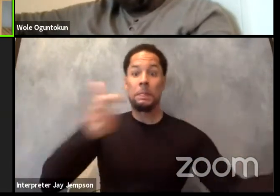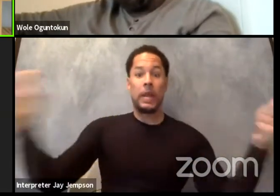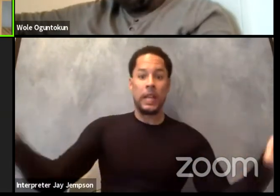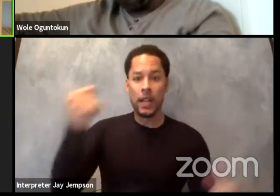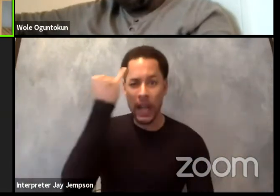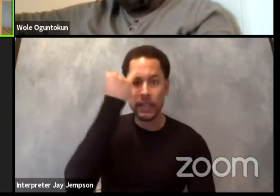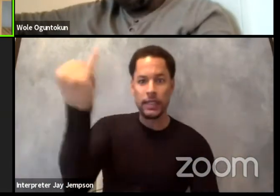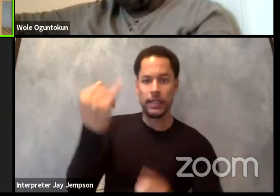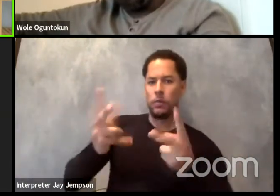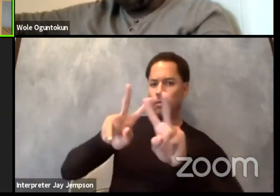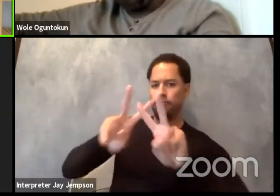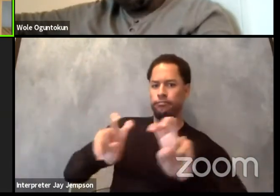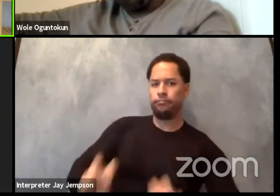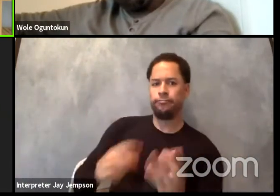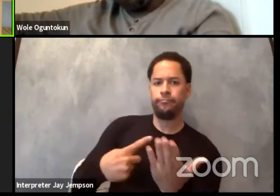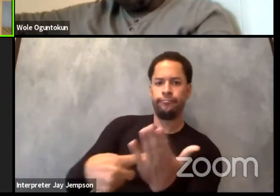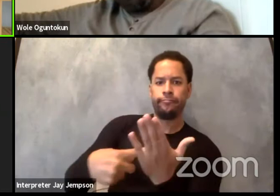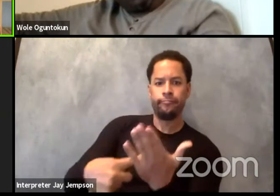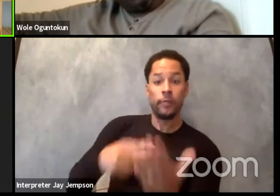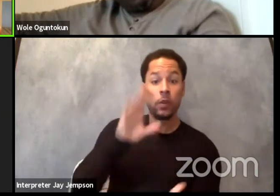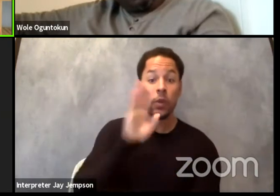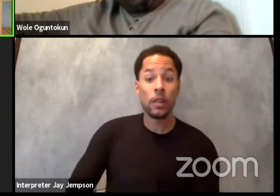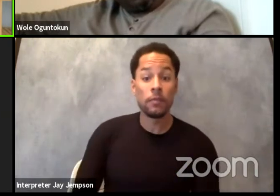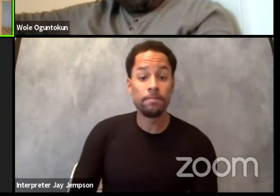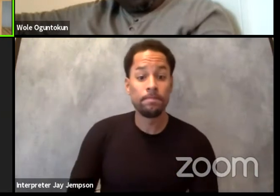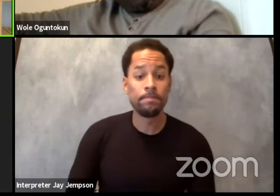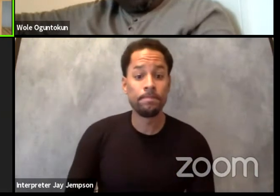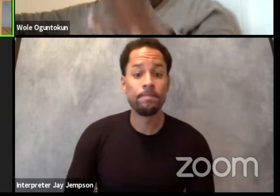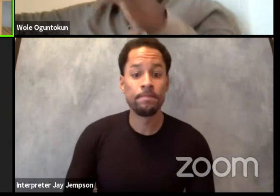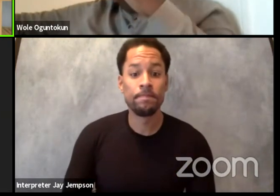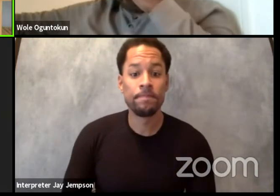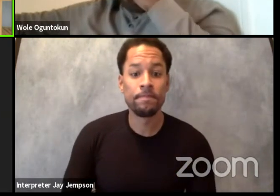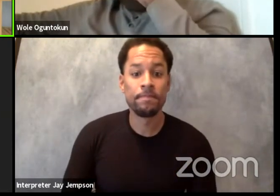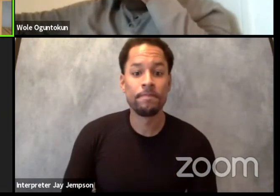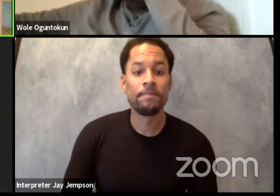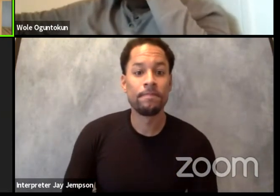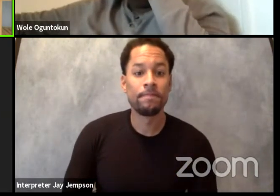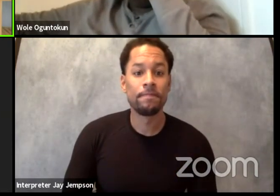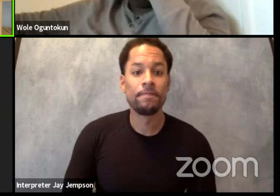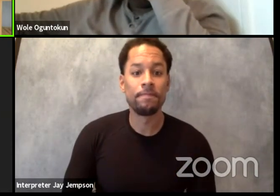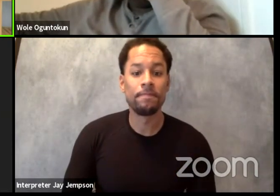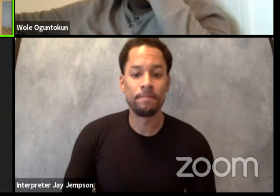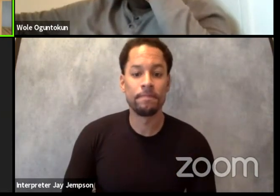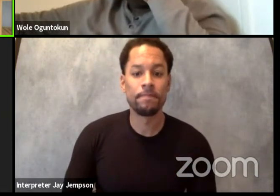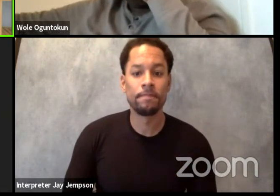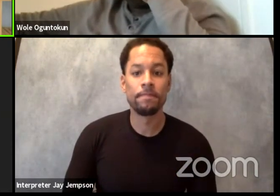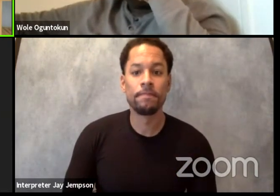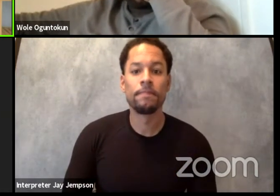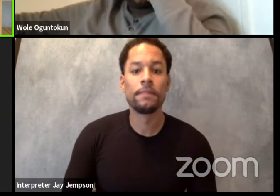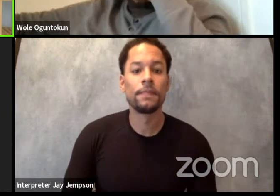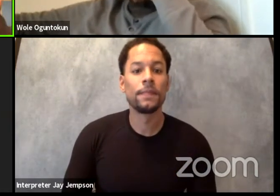Because the purpose for all of this is for me it's are there other issues or big ideas